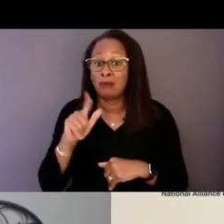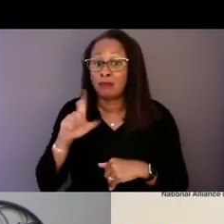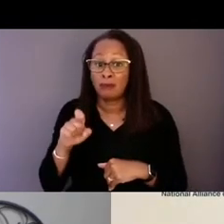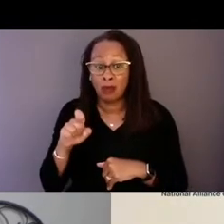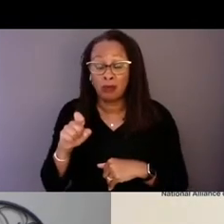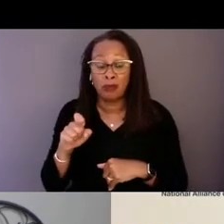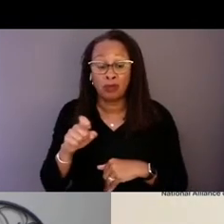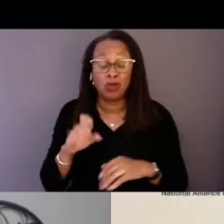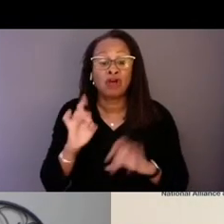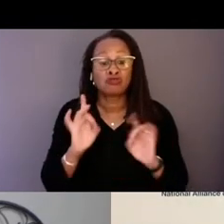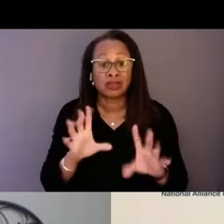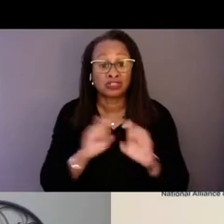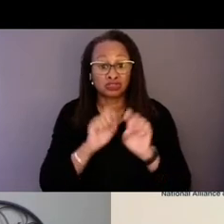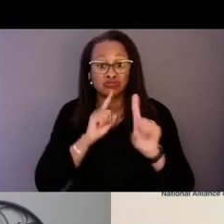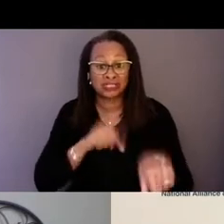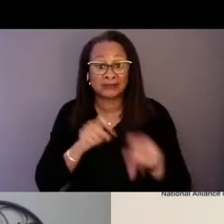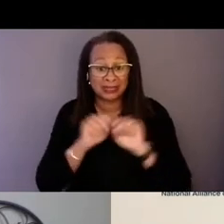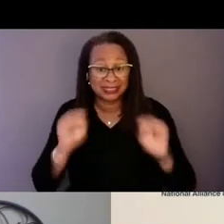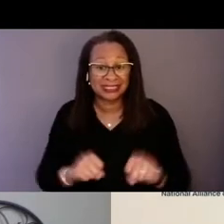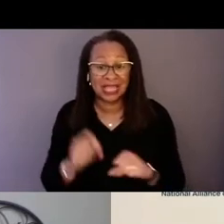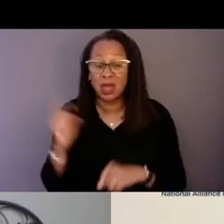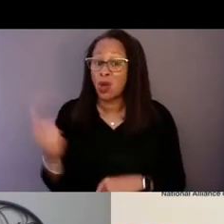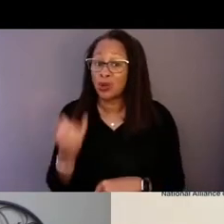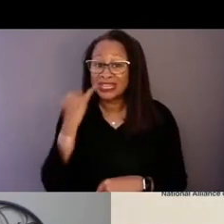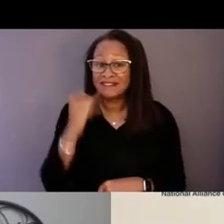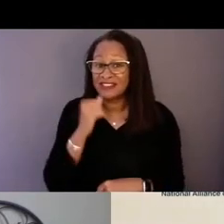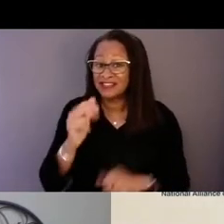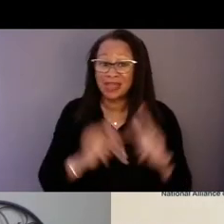only if a community has not built out that mobile crisis response system